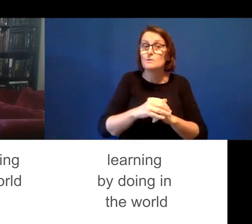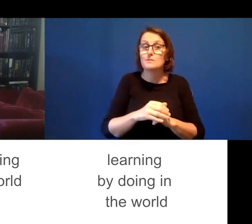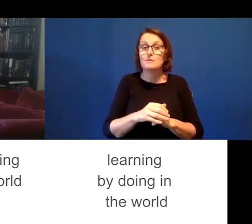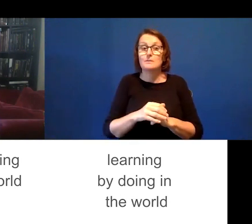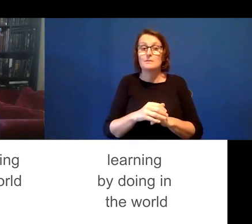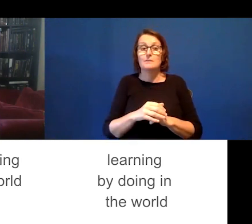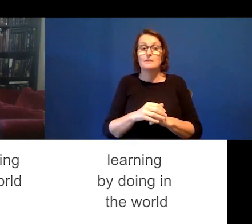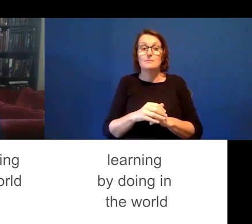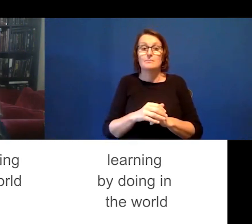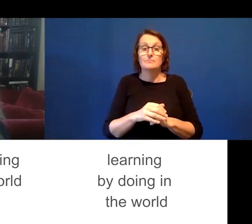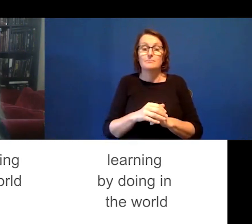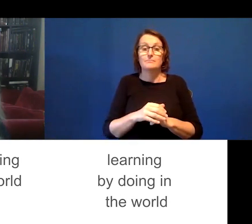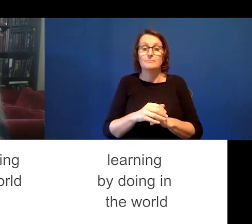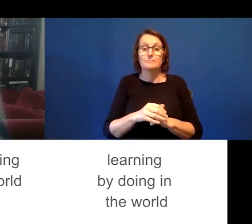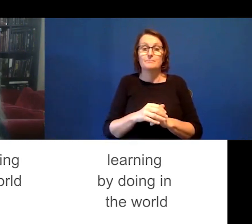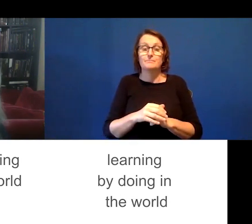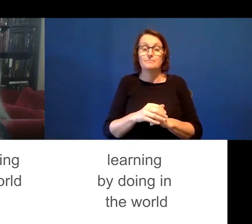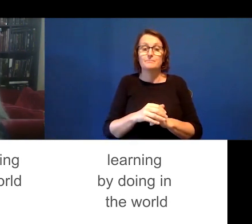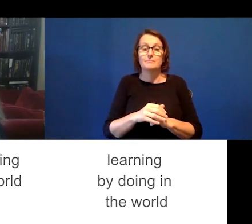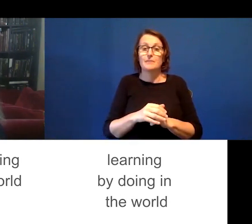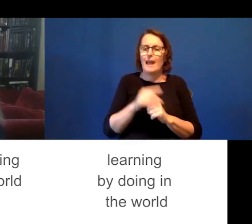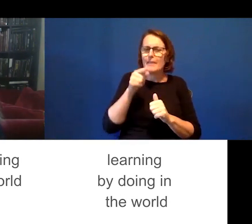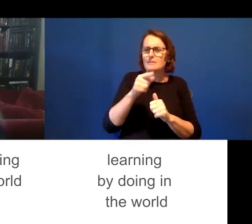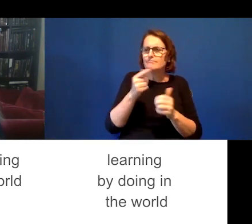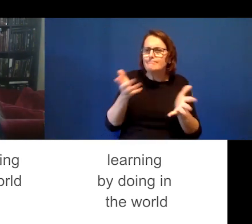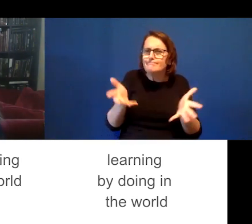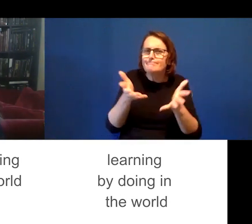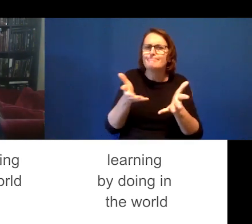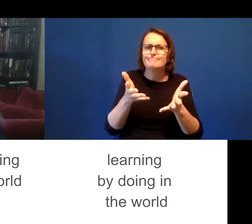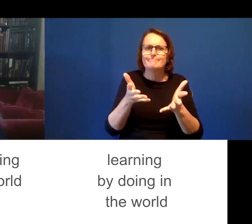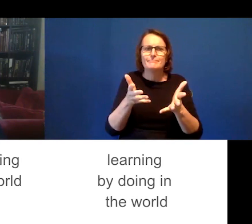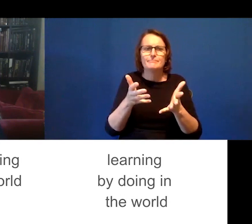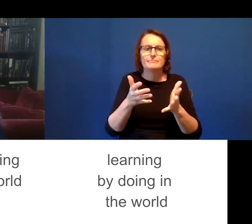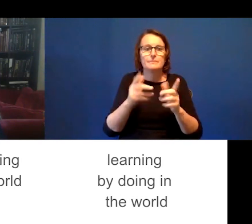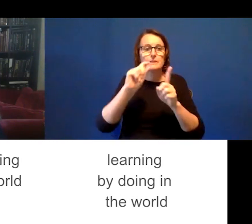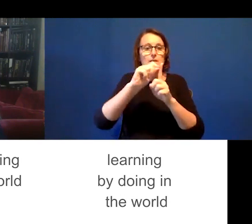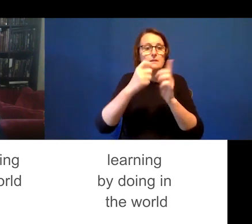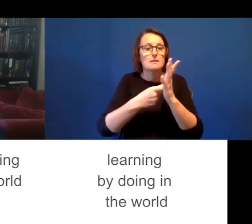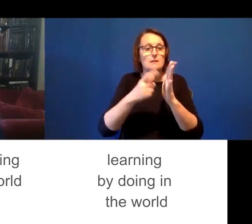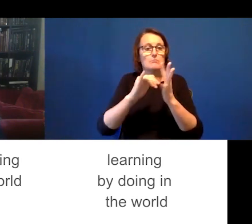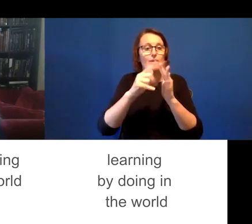for nurturing. And these are presence, loop, agency and direct.